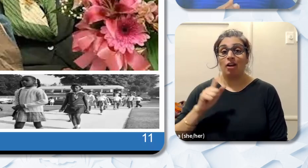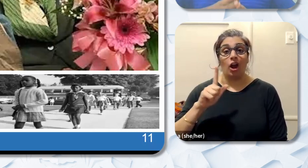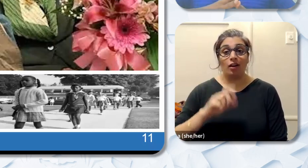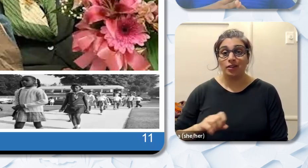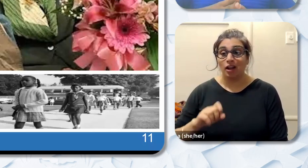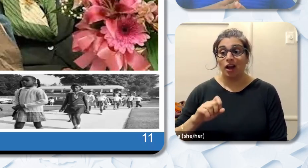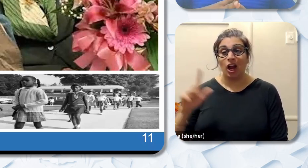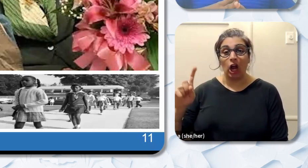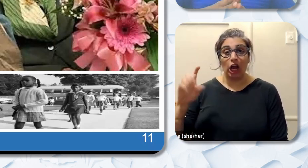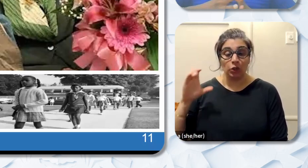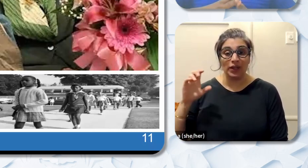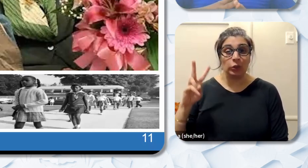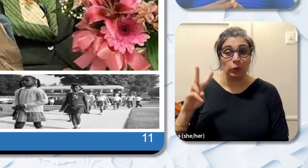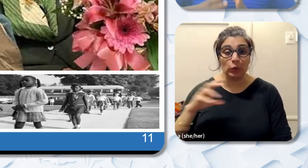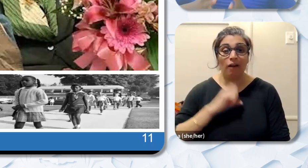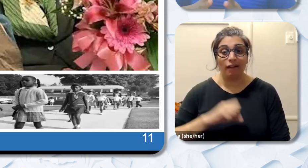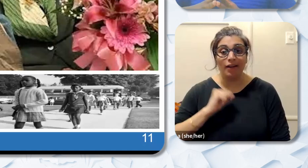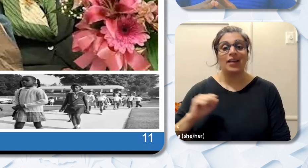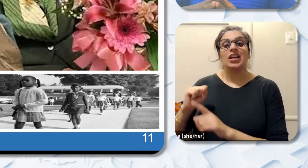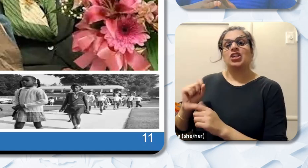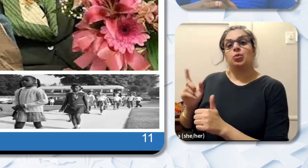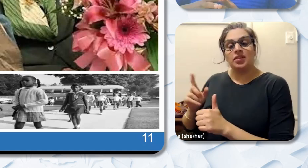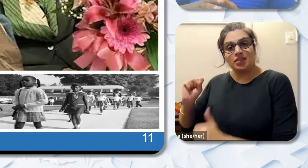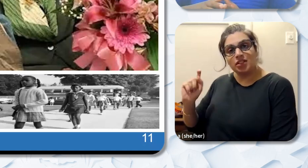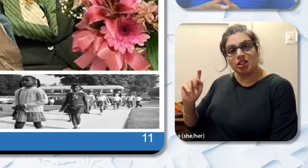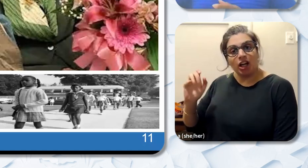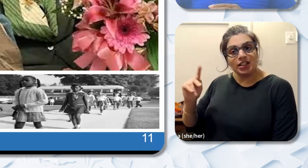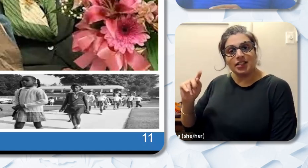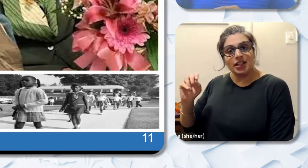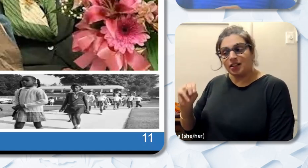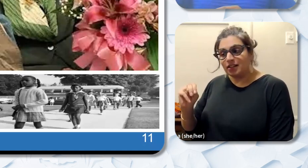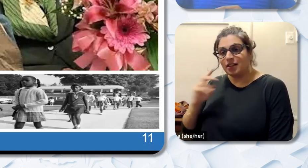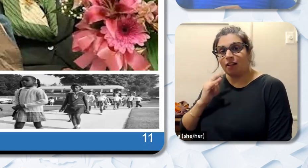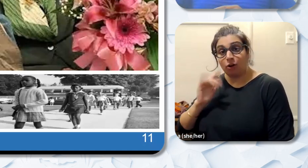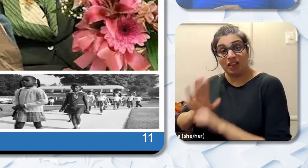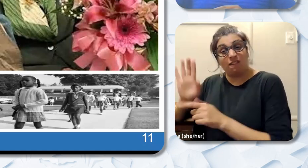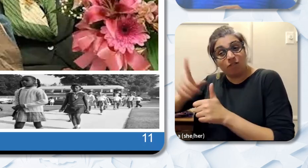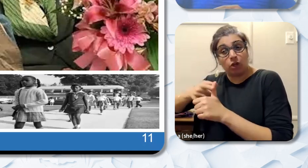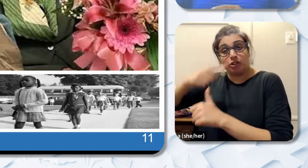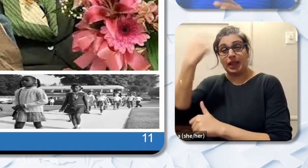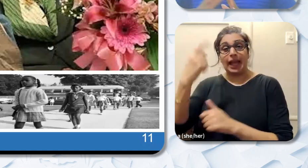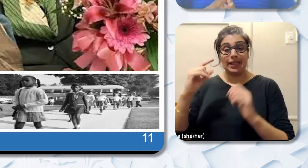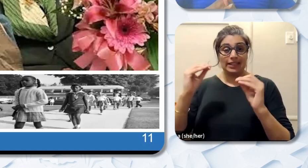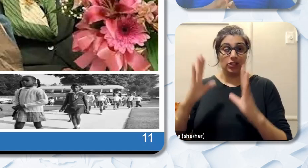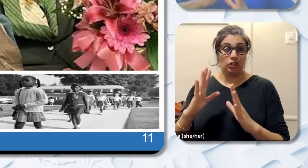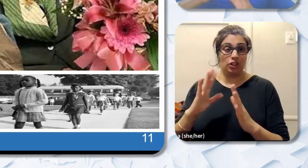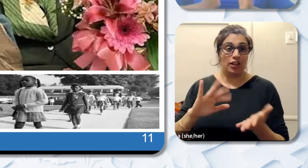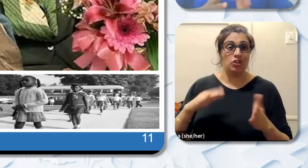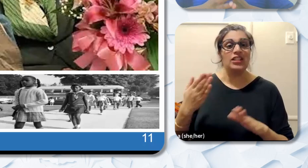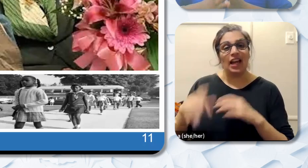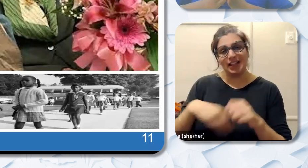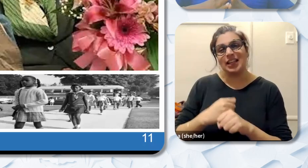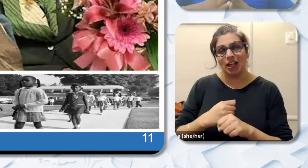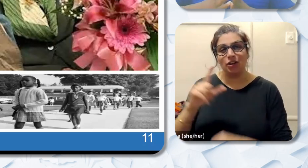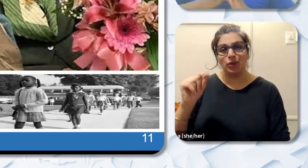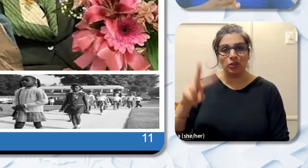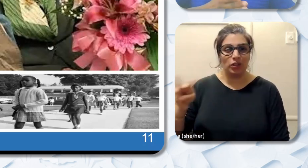first Black teacher who passed last year in 2022. According to resources Ms. Willamina Henry earned